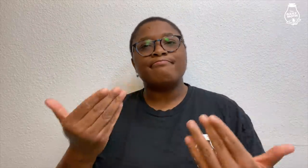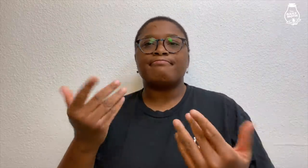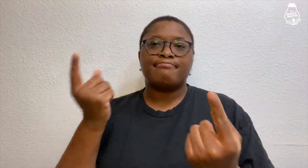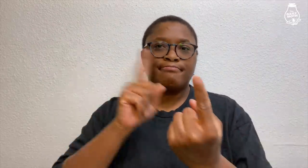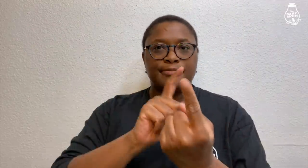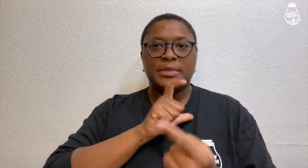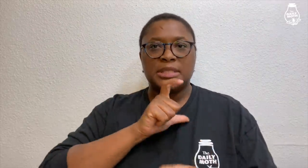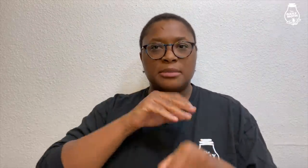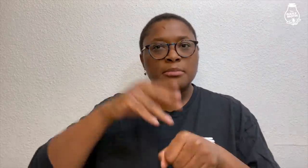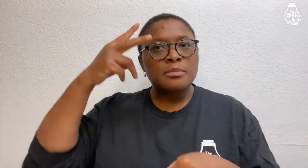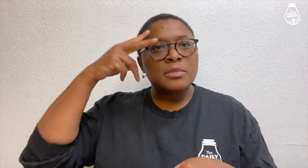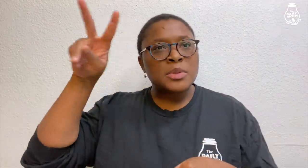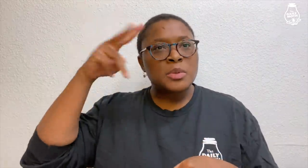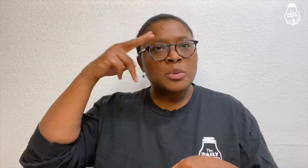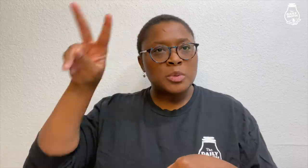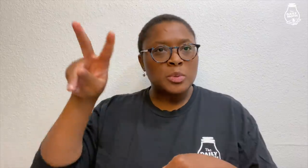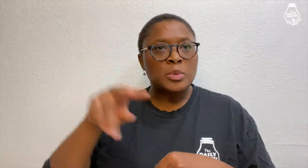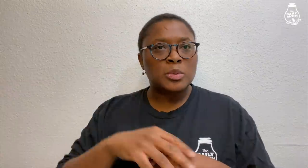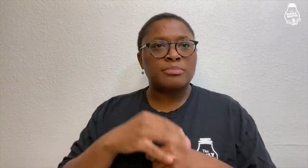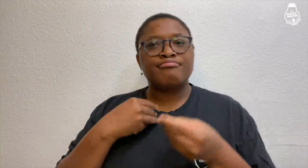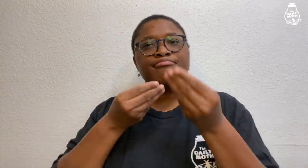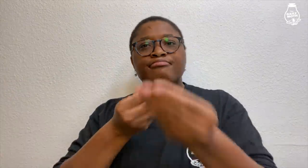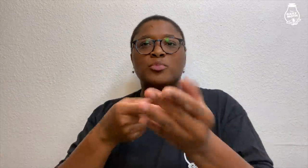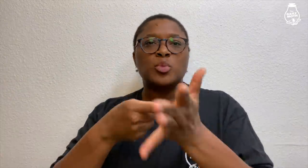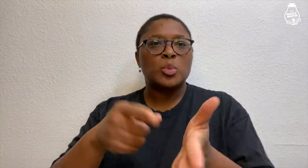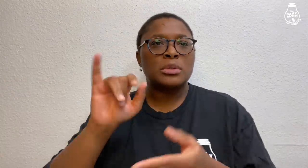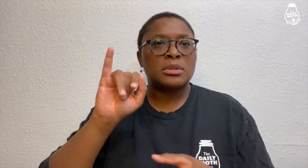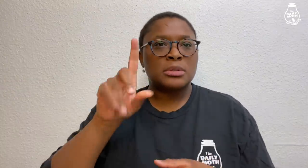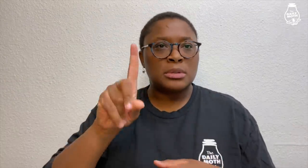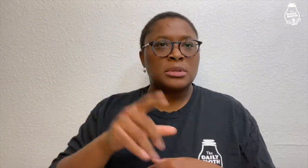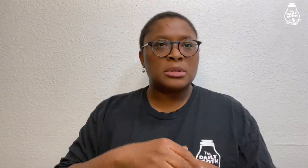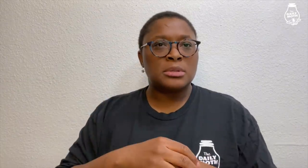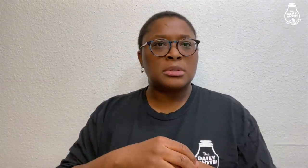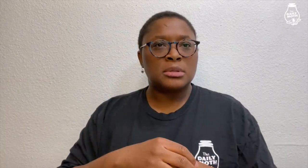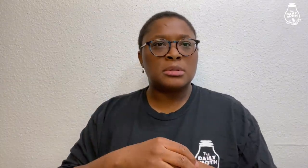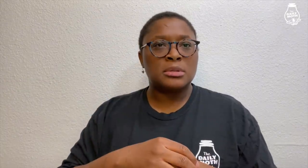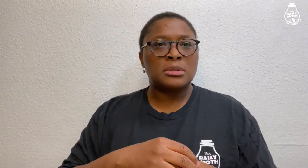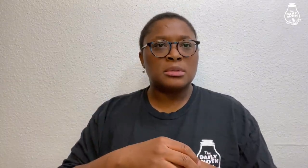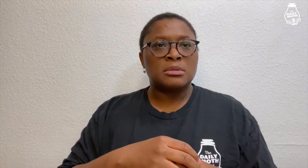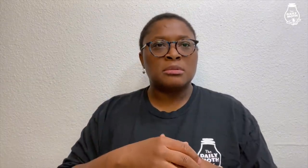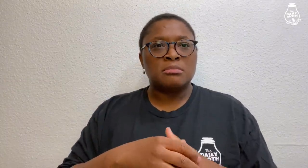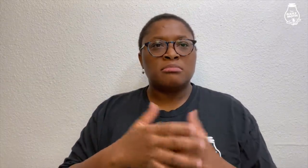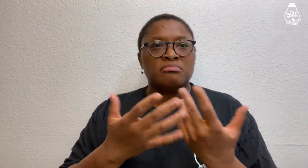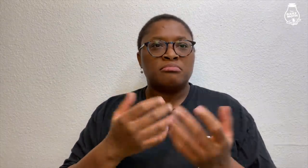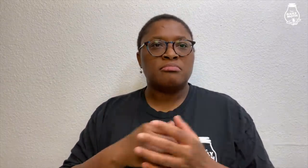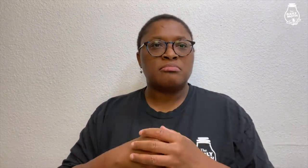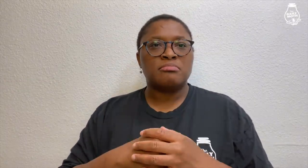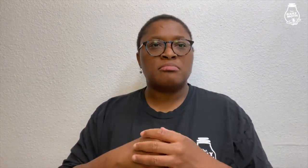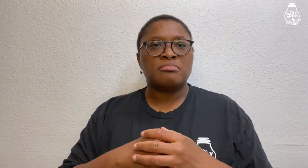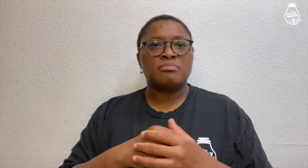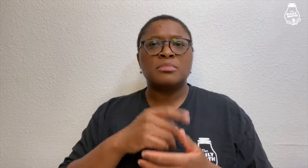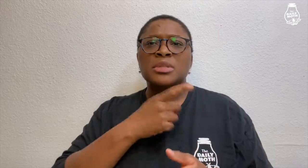so I went to the police in Mexico and showed my ID."